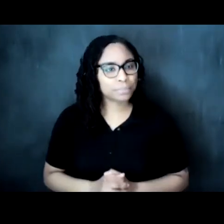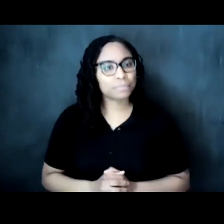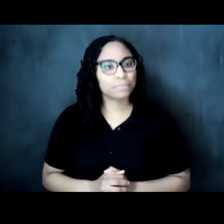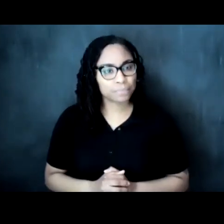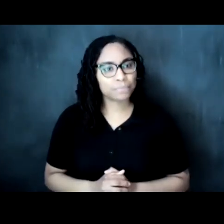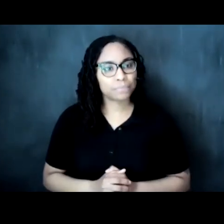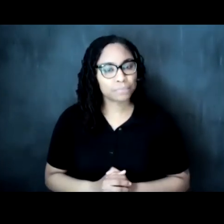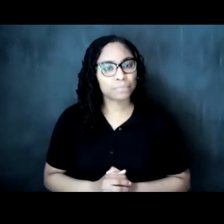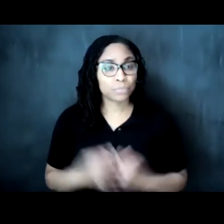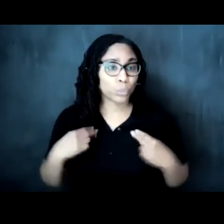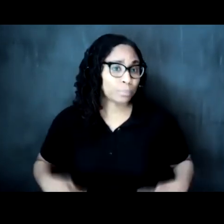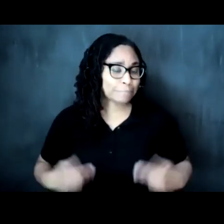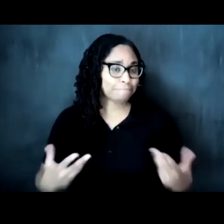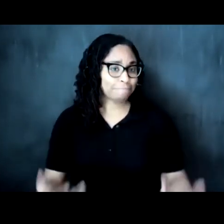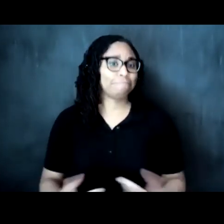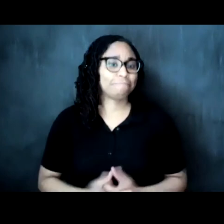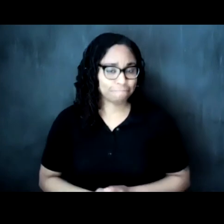human thank you